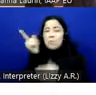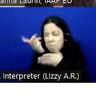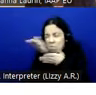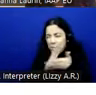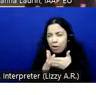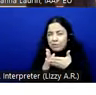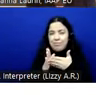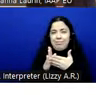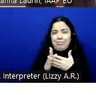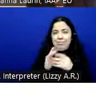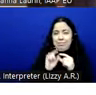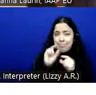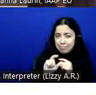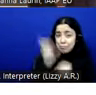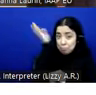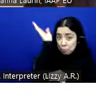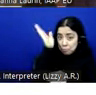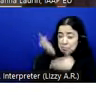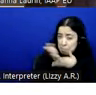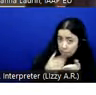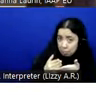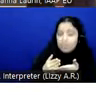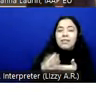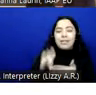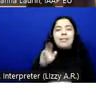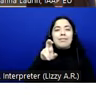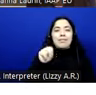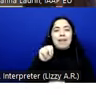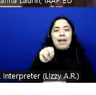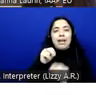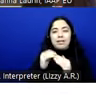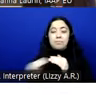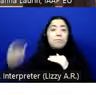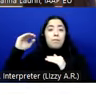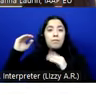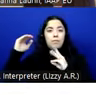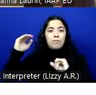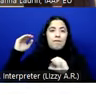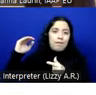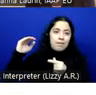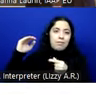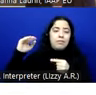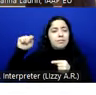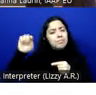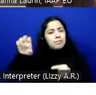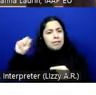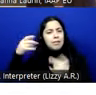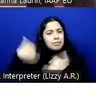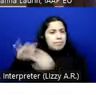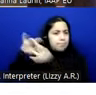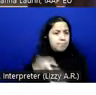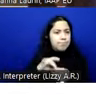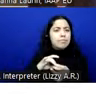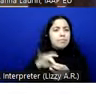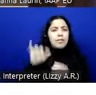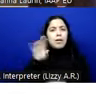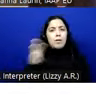and that is where the EN goes beyond WCAG but still what has to do with the web requirements.